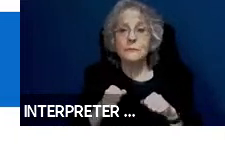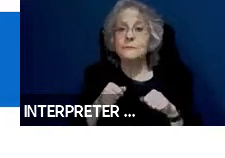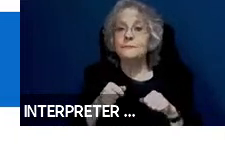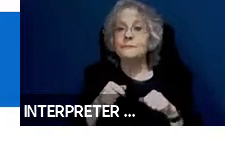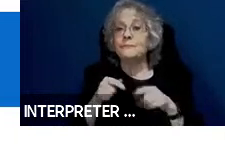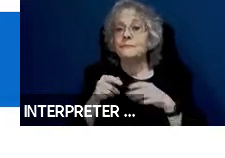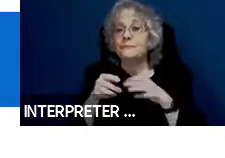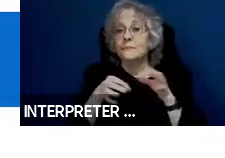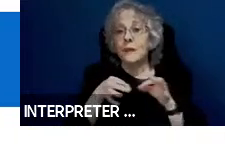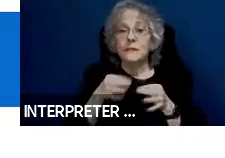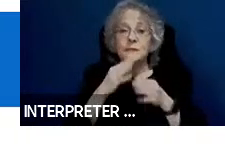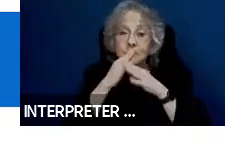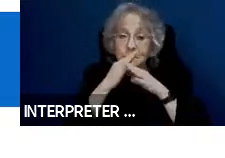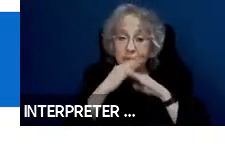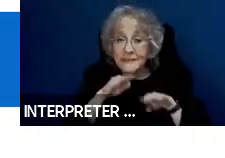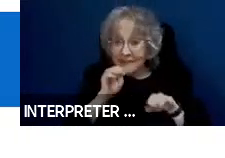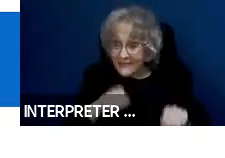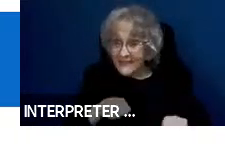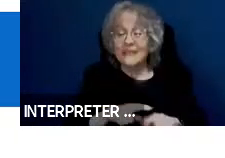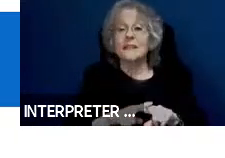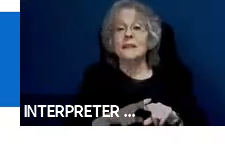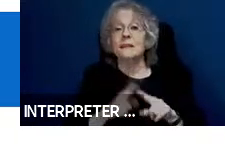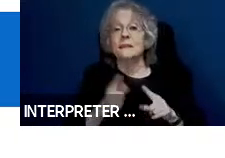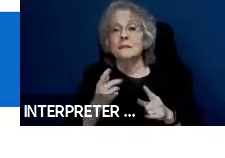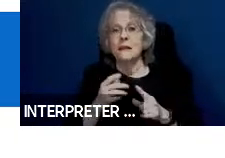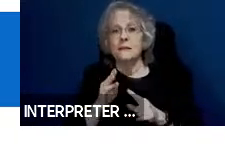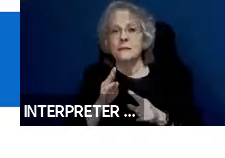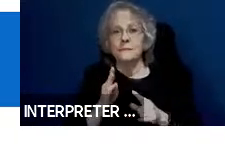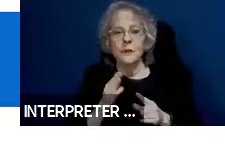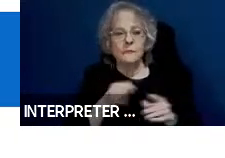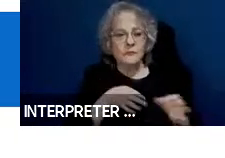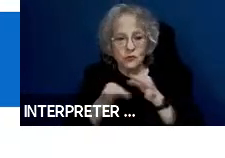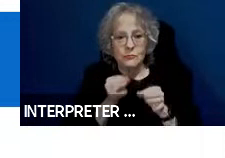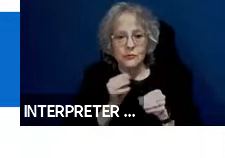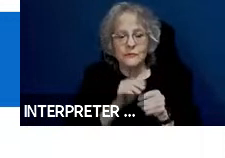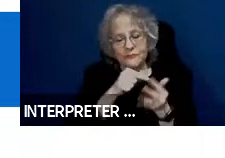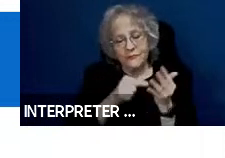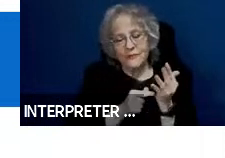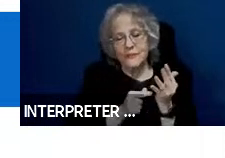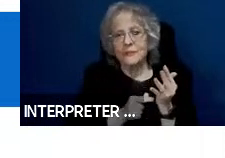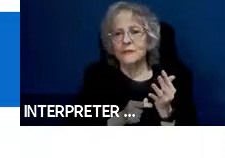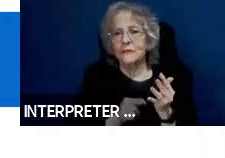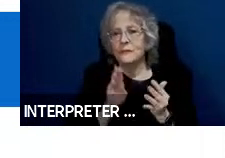a bellhop when you enter the vehicle. And either you make it so it automatically happens